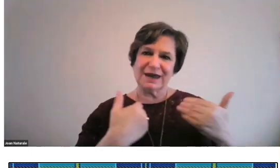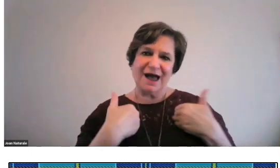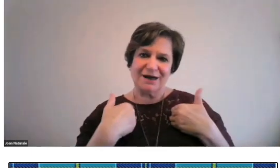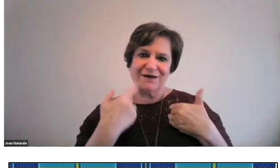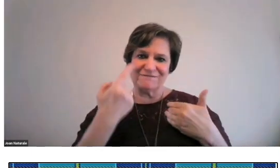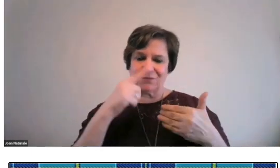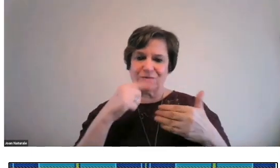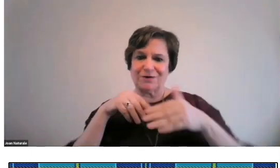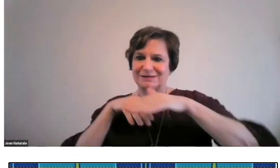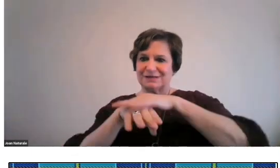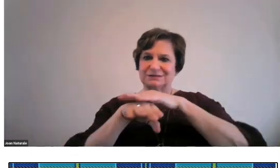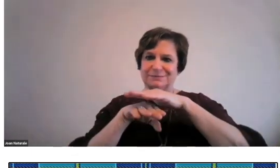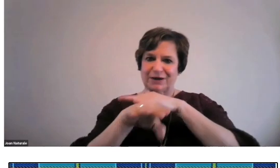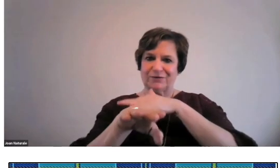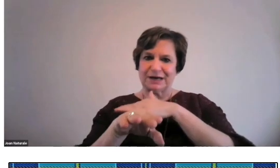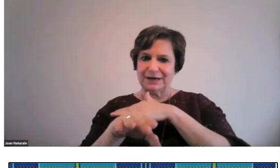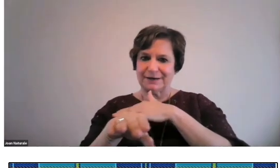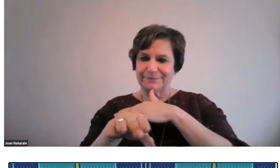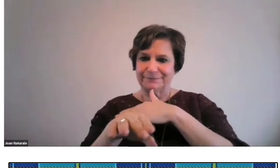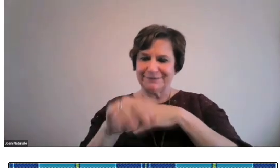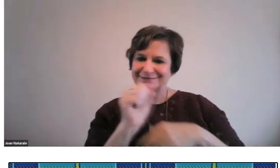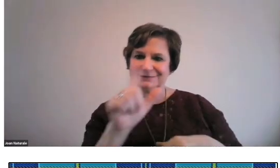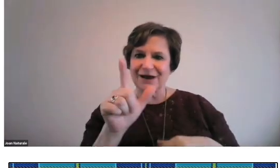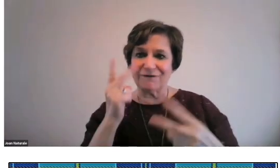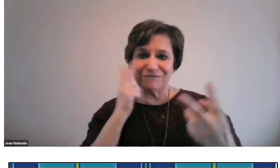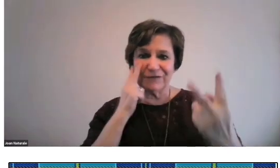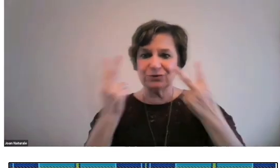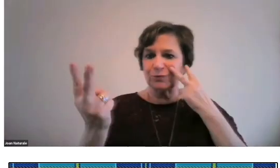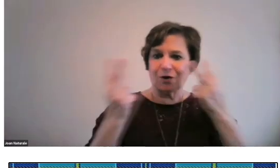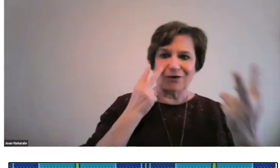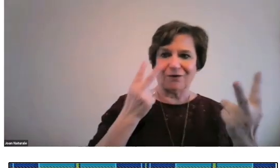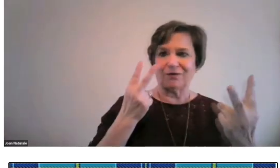She said, "Hope is what we have for accessibility.